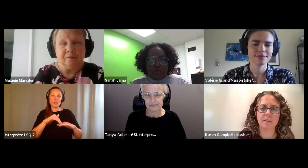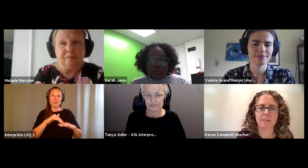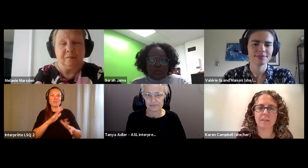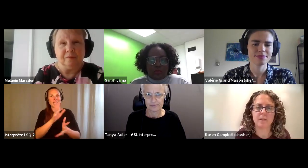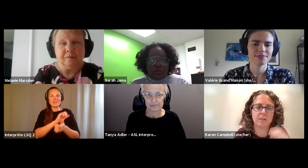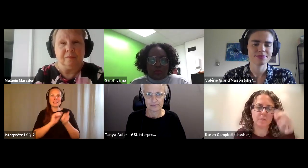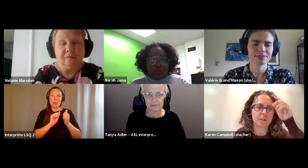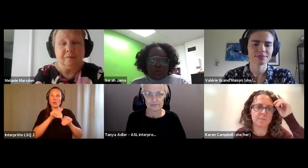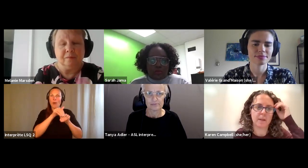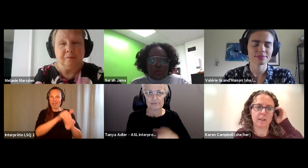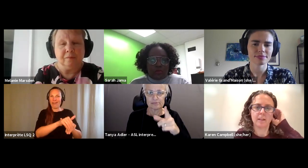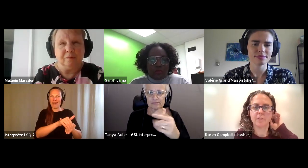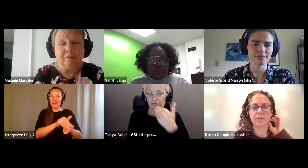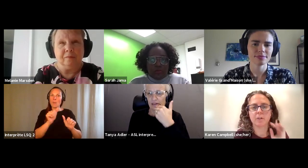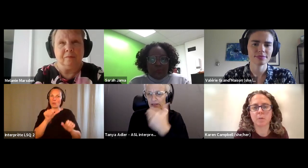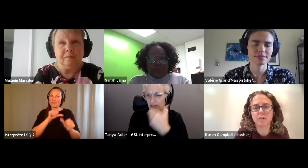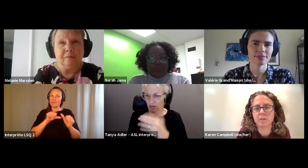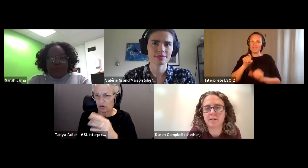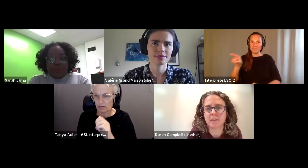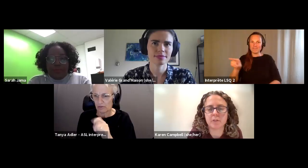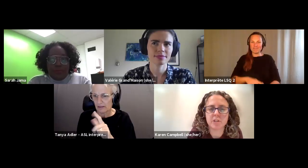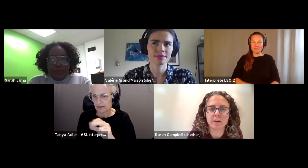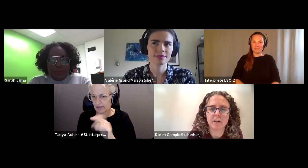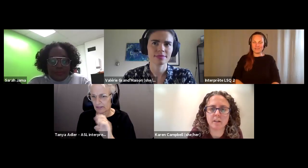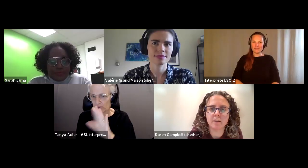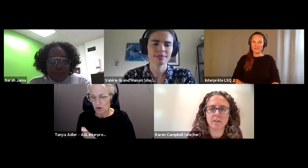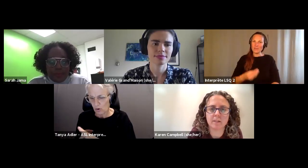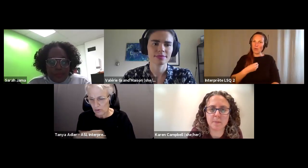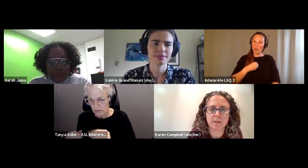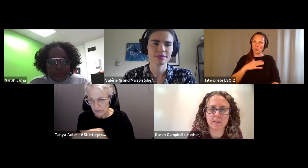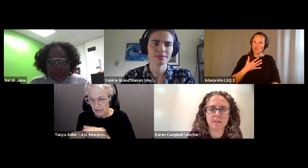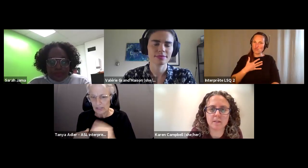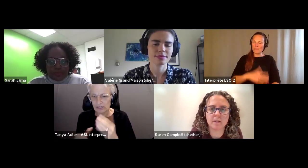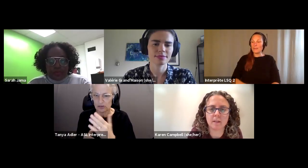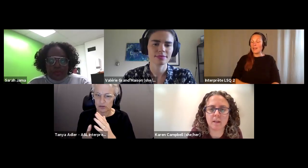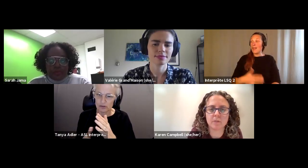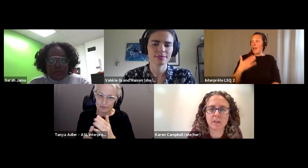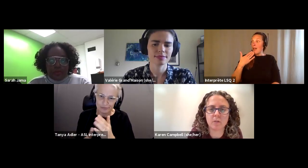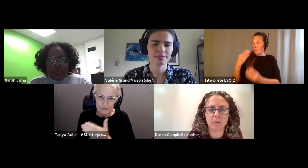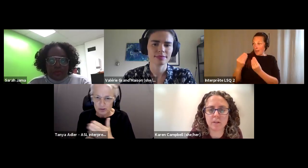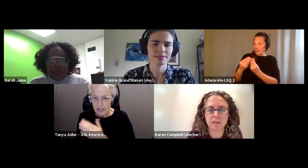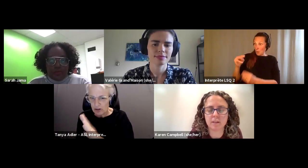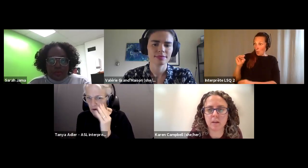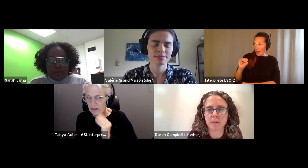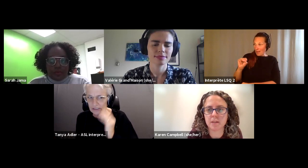Karen Campbell (she/her): Thank you so much Melanie for your words and for sharing your experiences and really grounding us and helping.